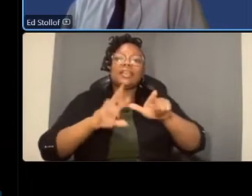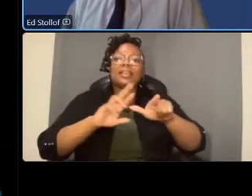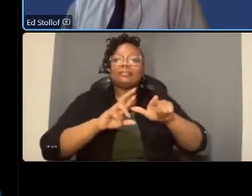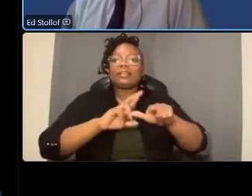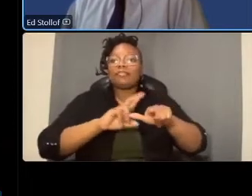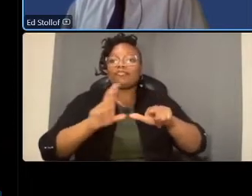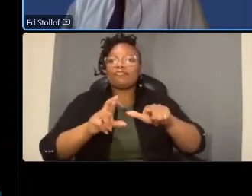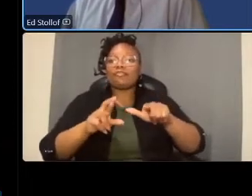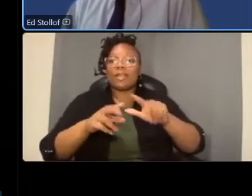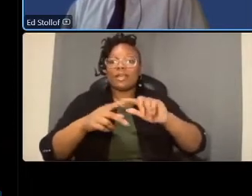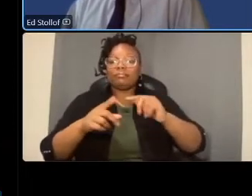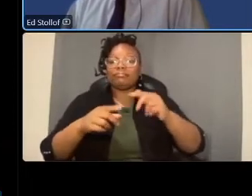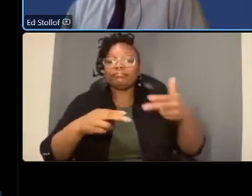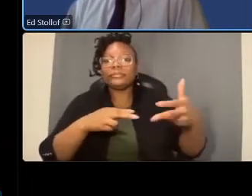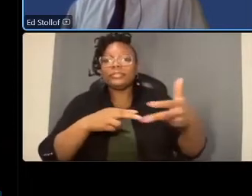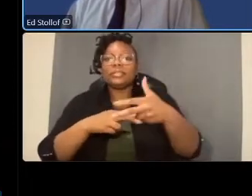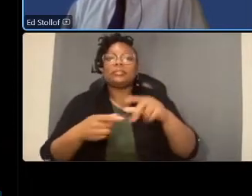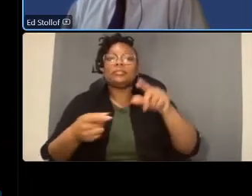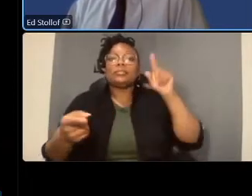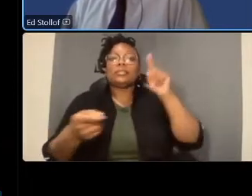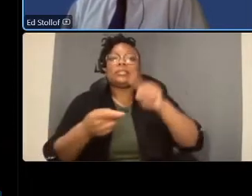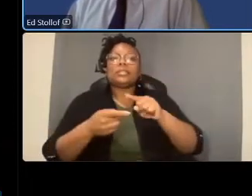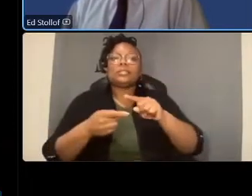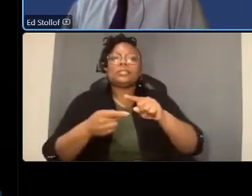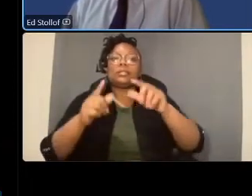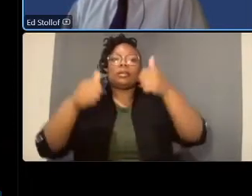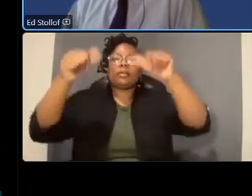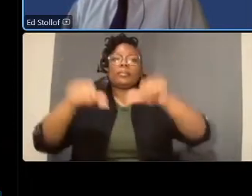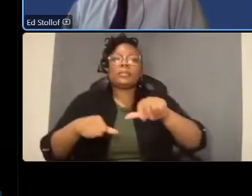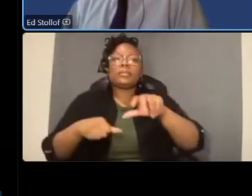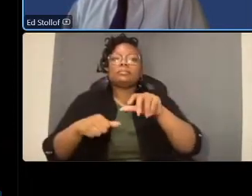reduction of posted speed limit from 30 to 25 miles per hour